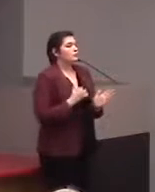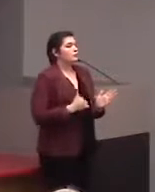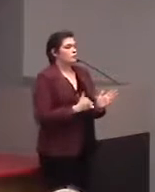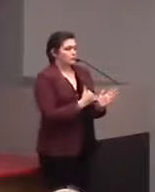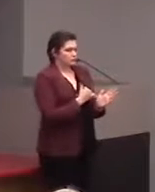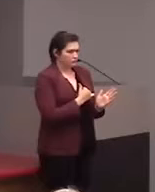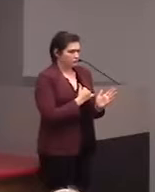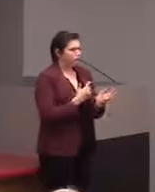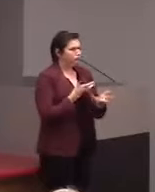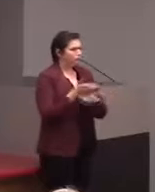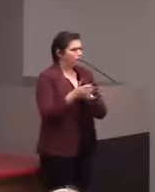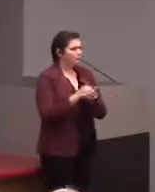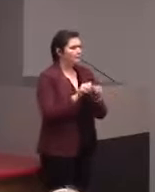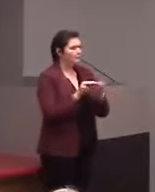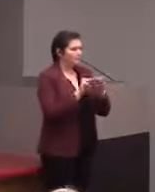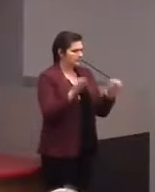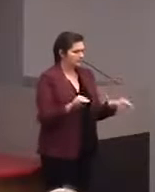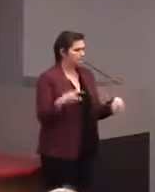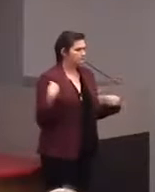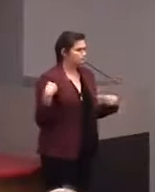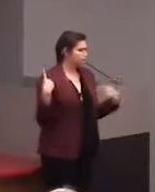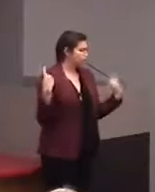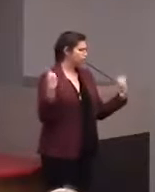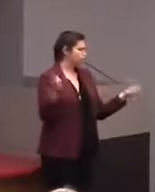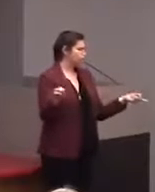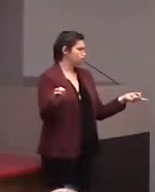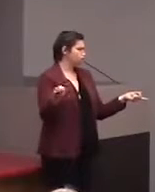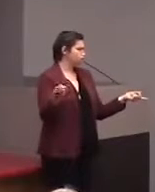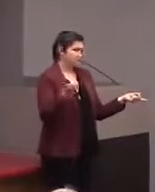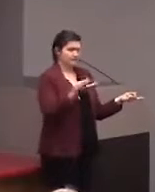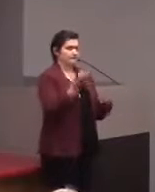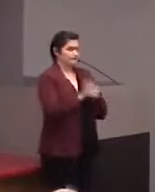So, we've been working with museums for years.